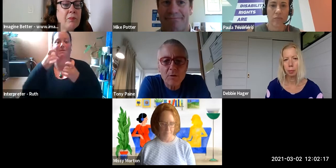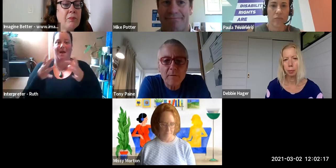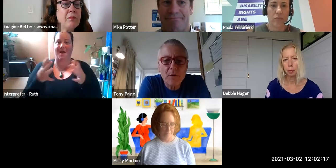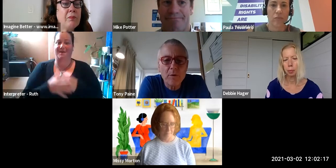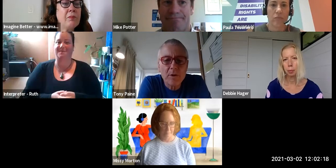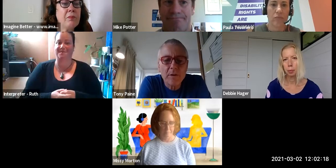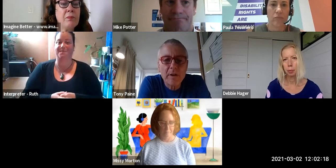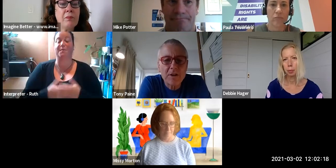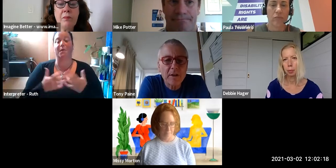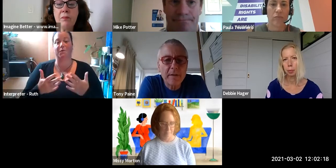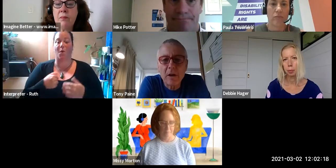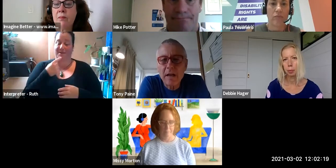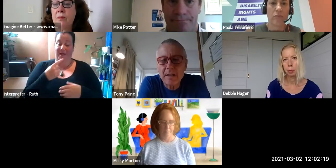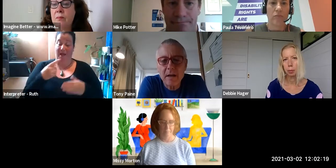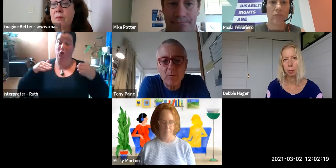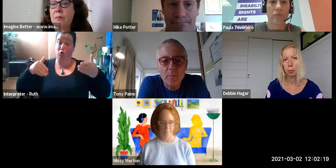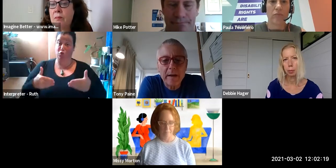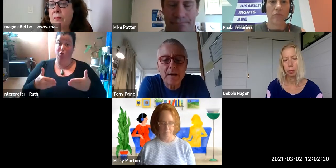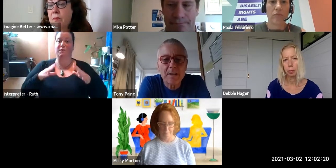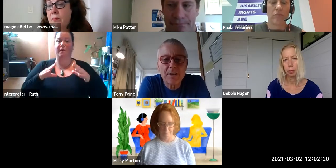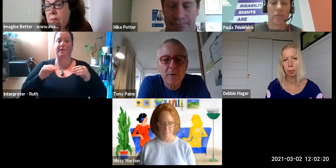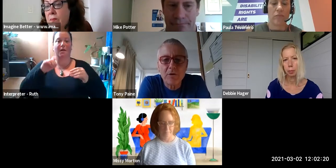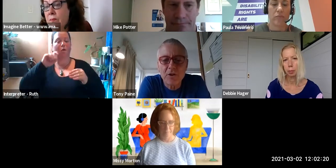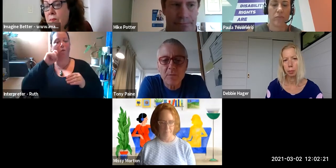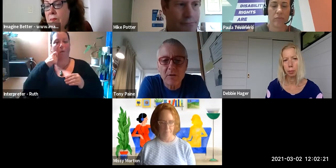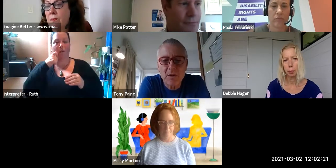So I'll say a few words of introduction and then I'll ask our panelists to introduce themselves